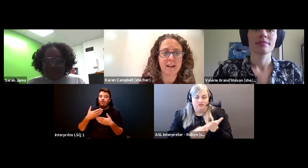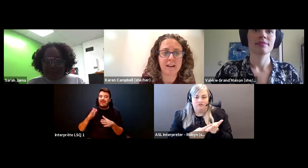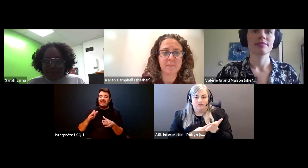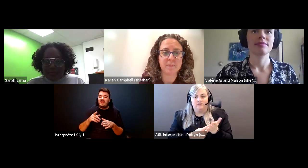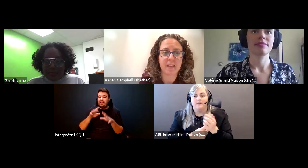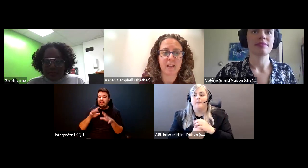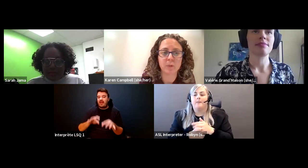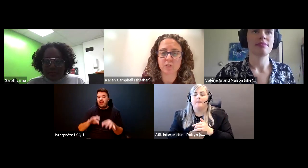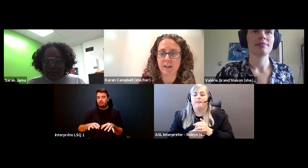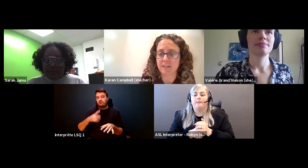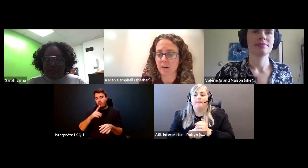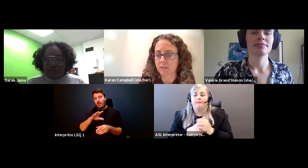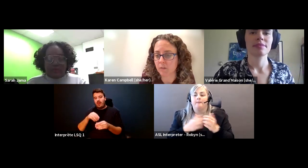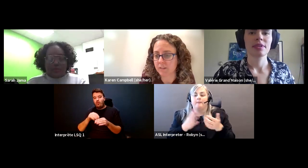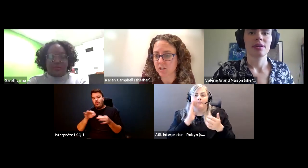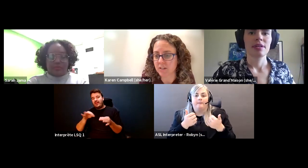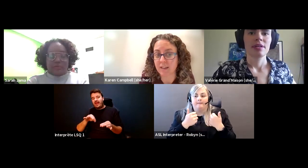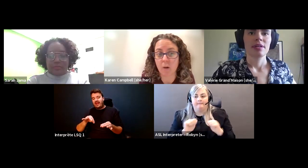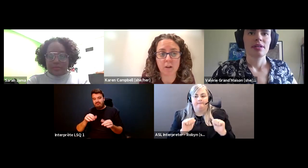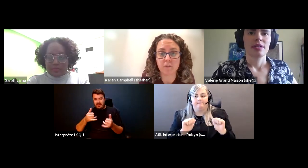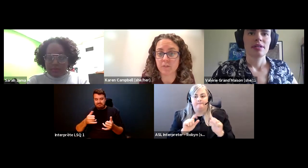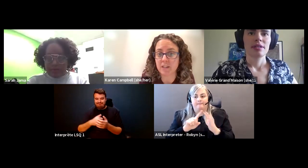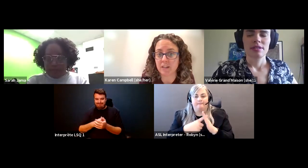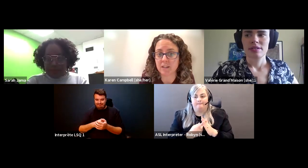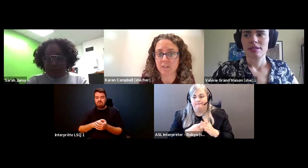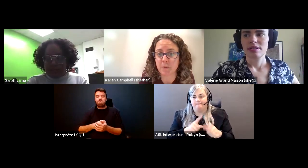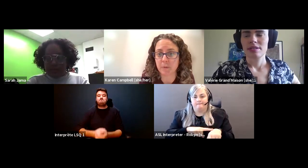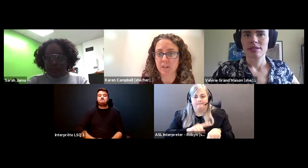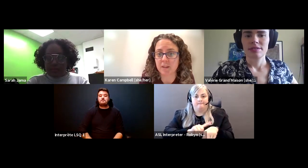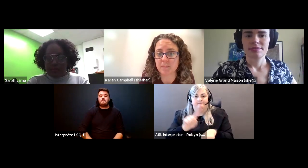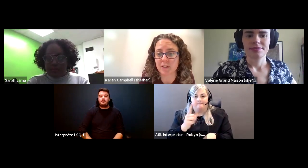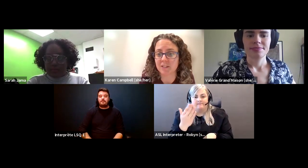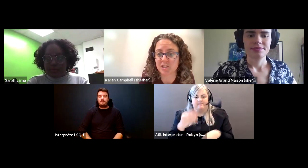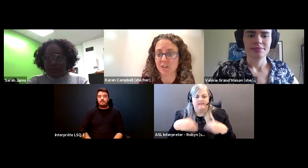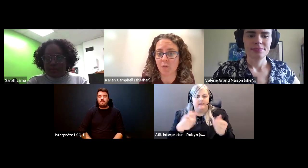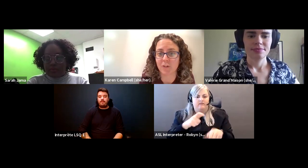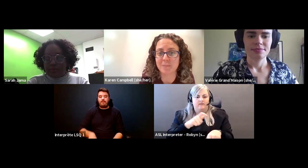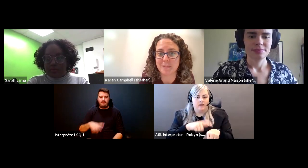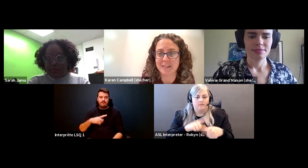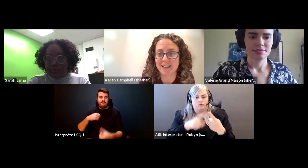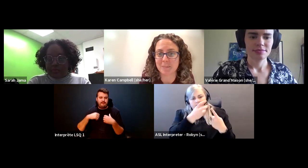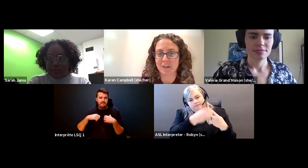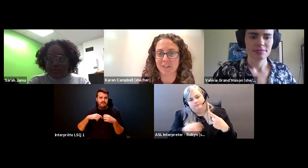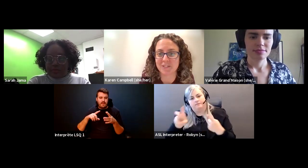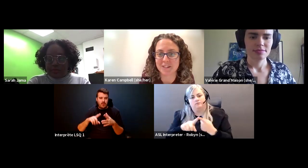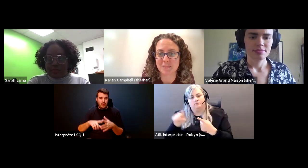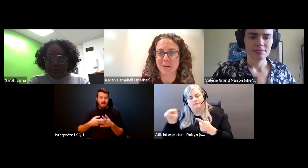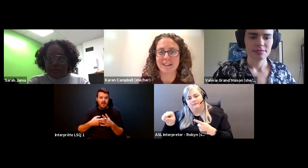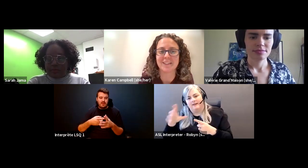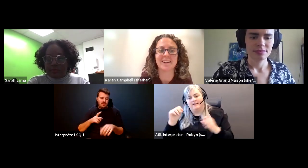Karen Campbell (she/her): And and we'll try to start those sessions at 115 to give people time to transition over and maybe take a bit of a stretch break or.